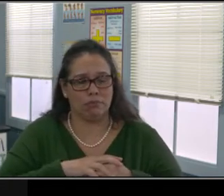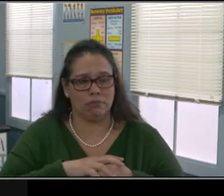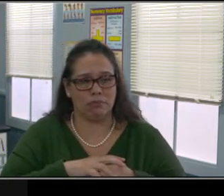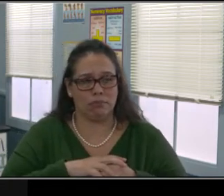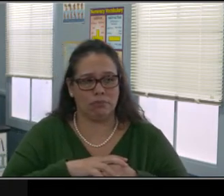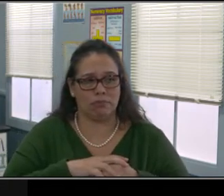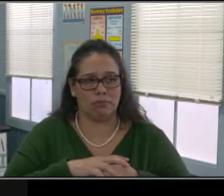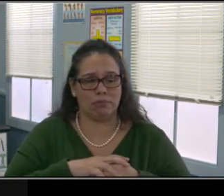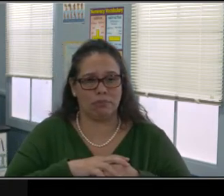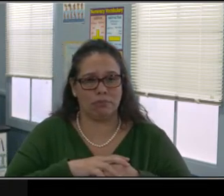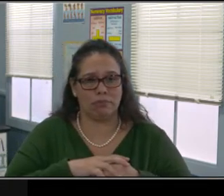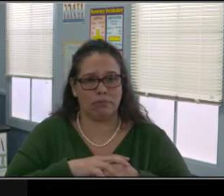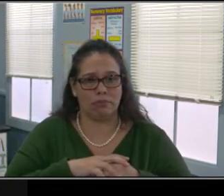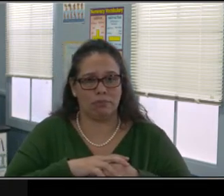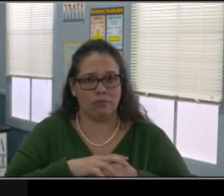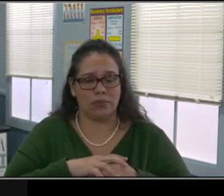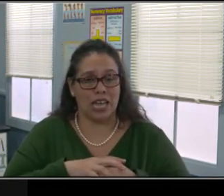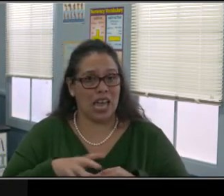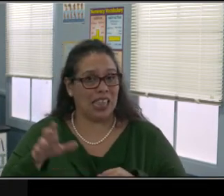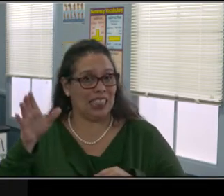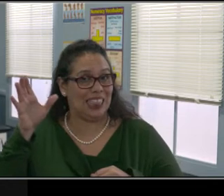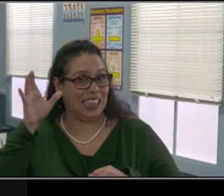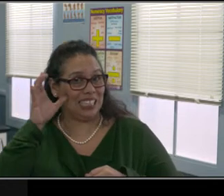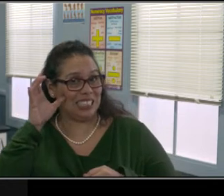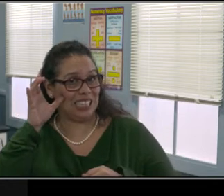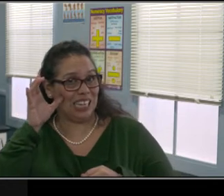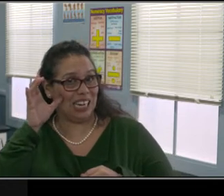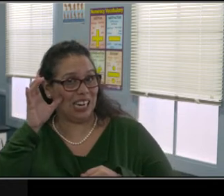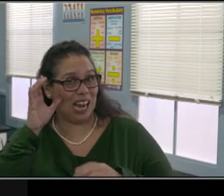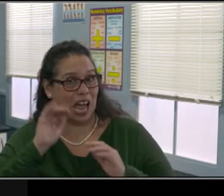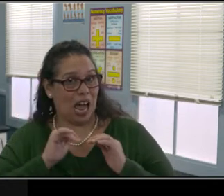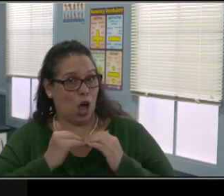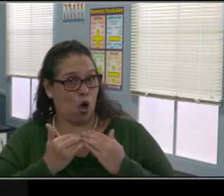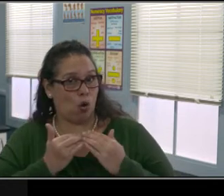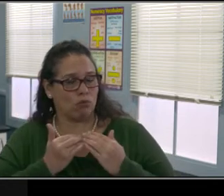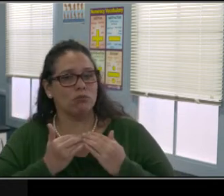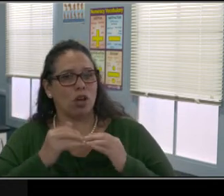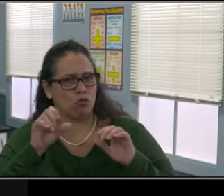If they're lonely, if they're missing their friends, set up a Zoom call, set up a phone call, okay?